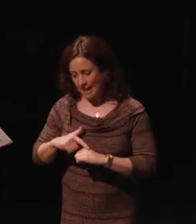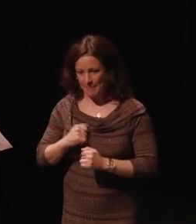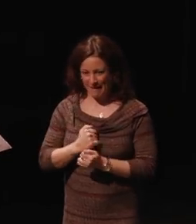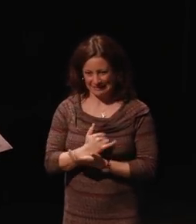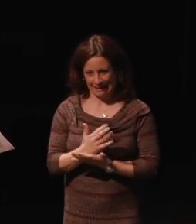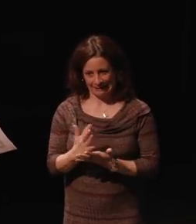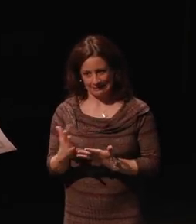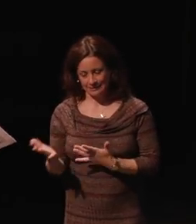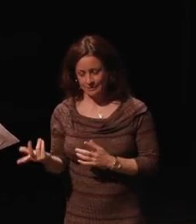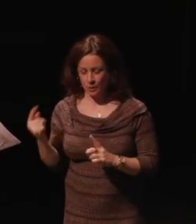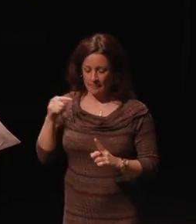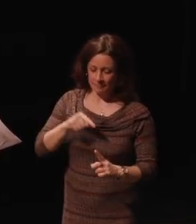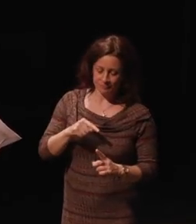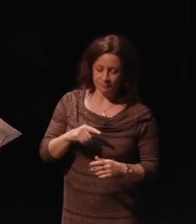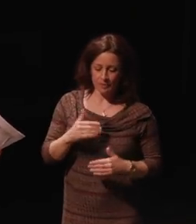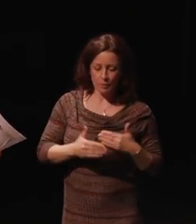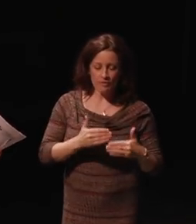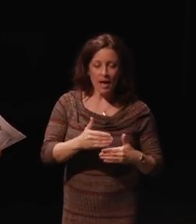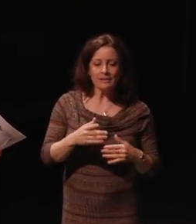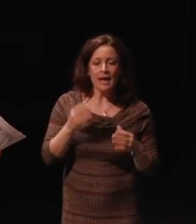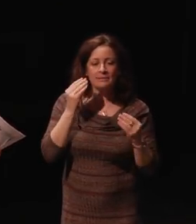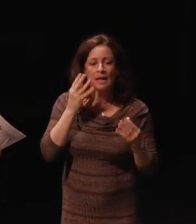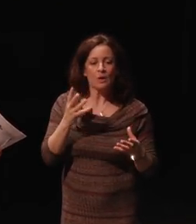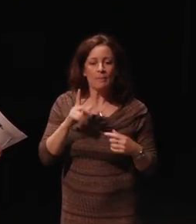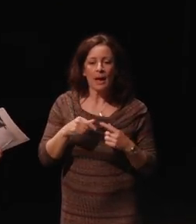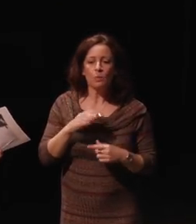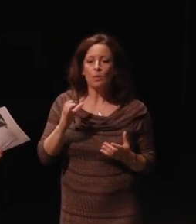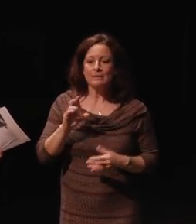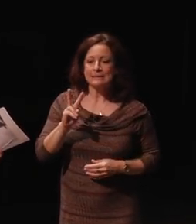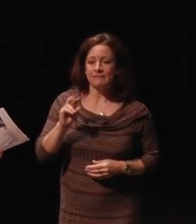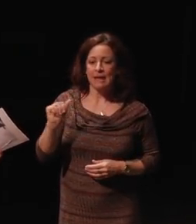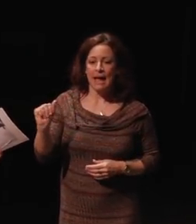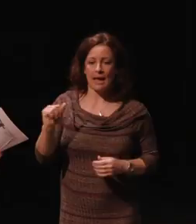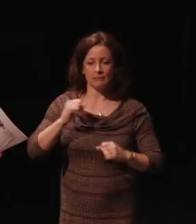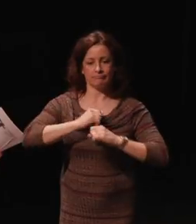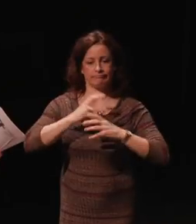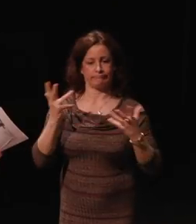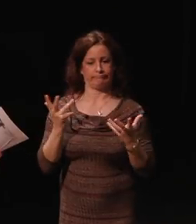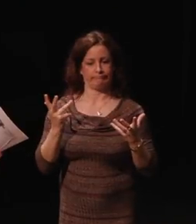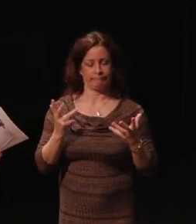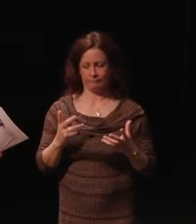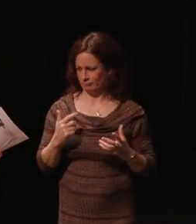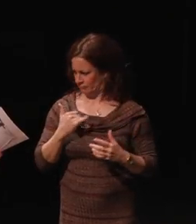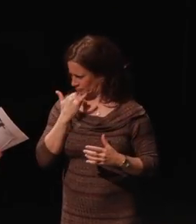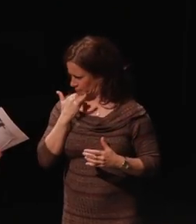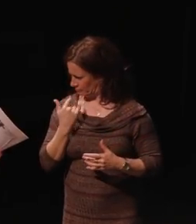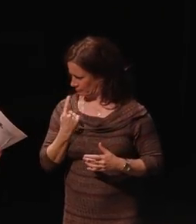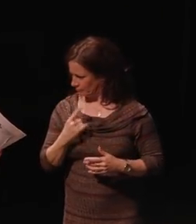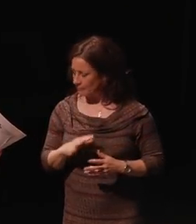So, let me move on and just tell you about what the CVAA is. Okay, wait. What am I doing wrong? Okay, here we go.